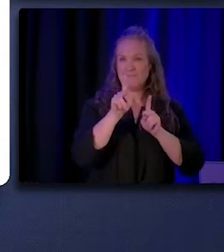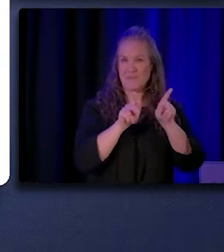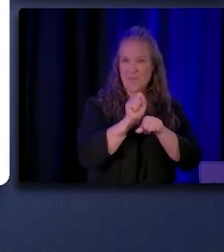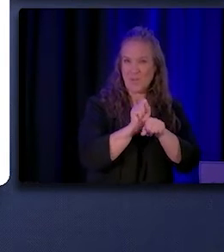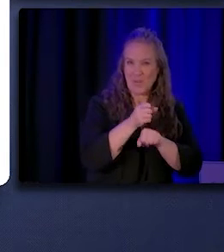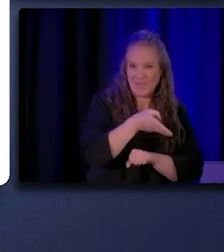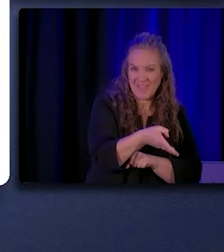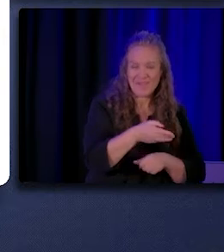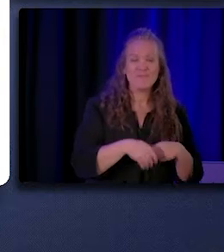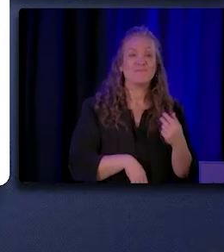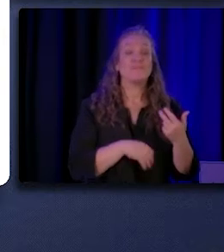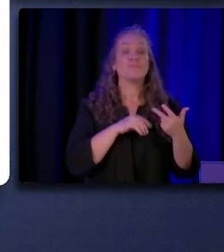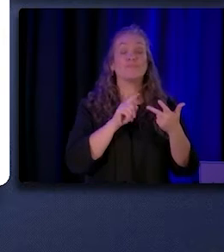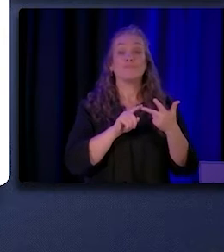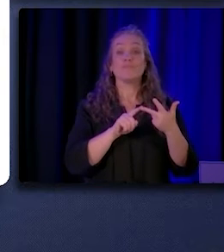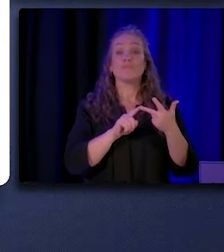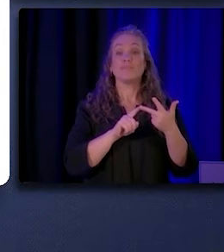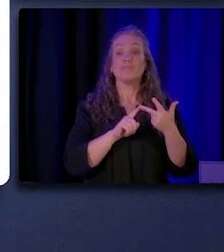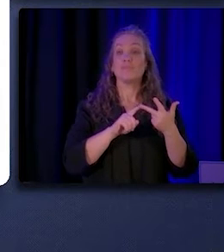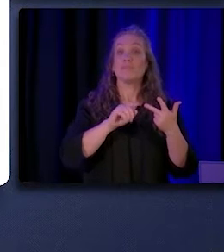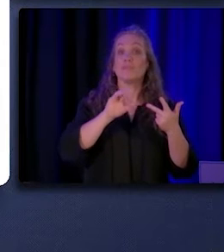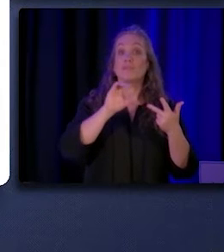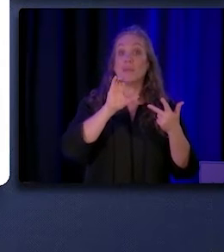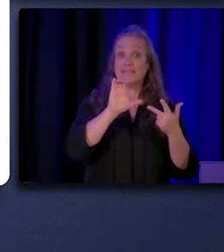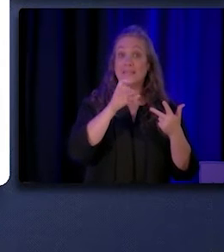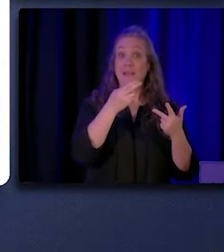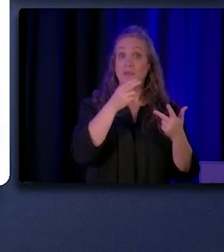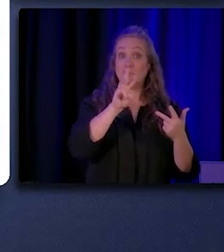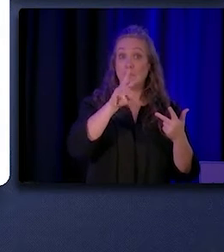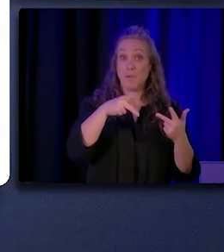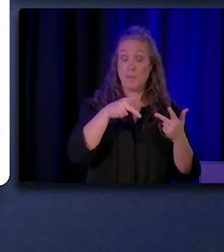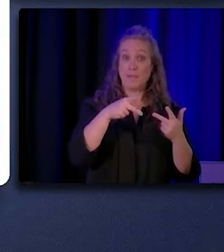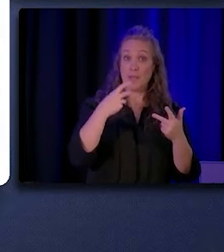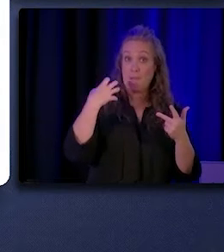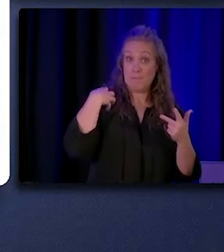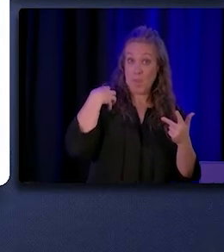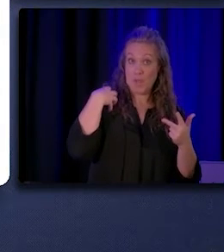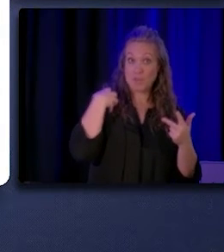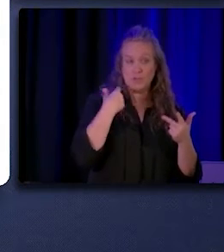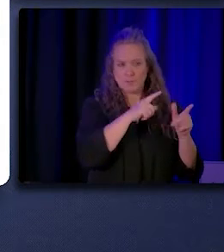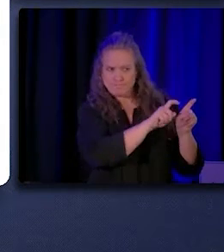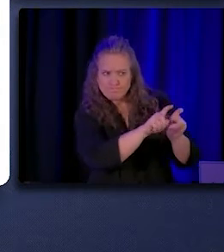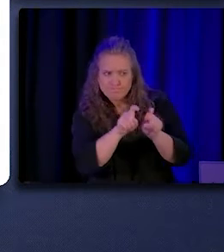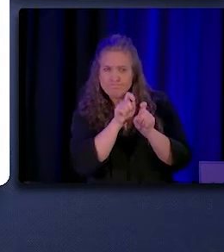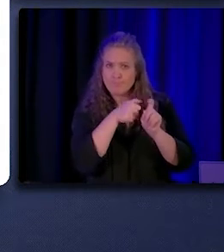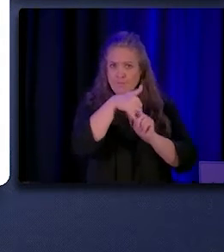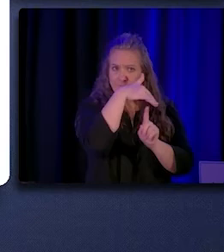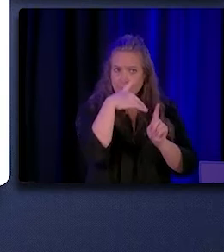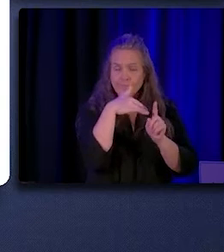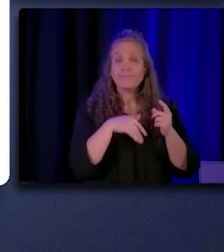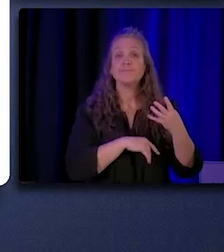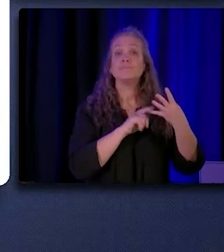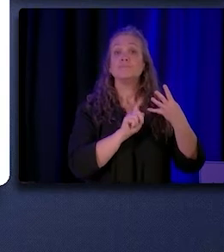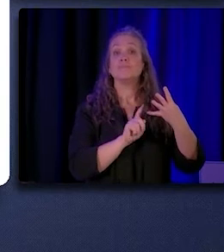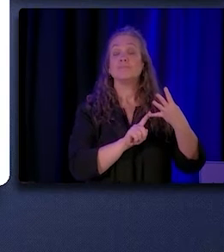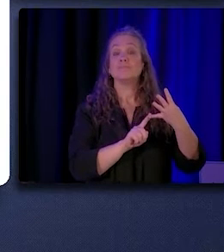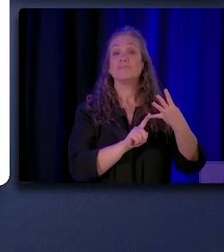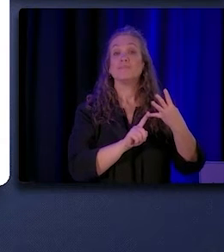Third, we surveyed CHW/P employers and healthcare settings. And fourth, we interviewed CHW/P employers